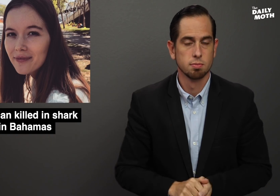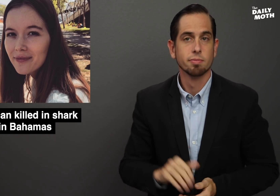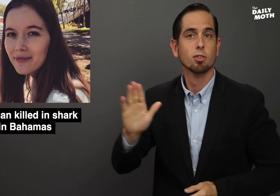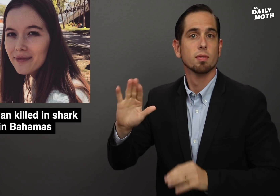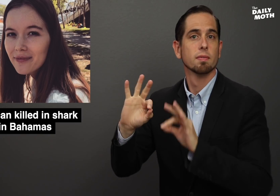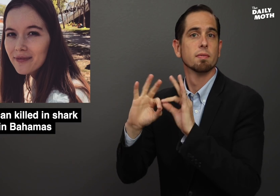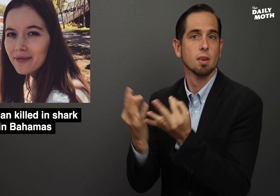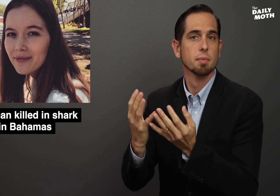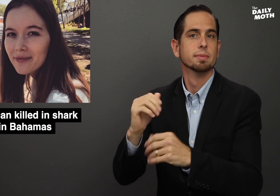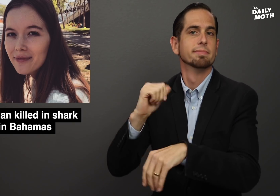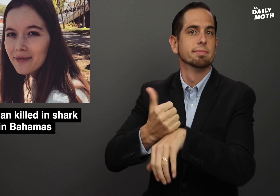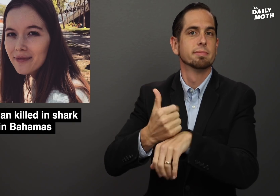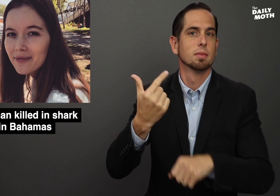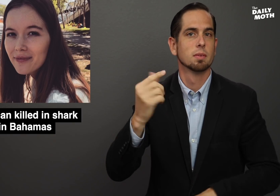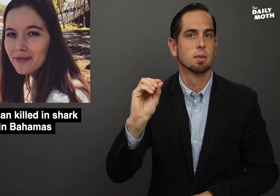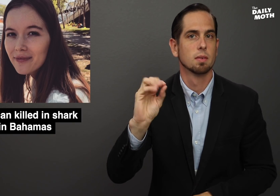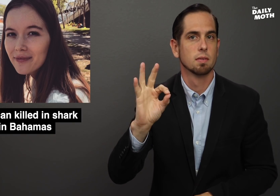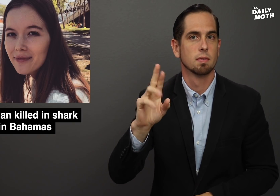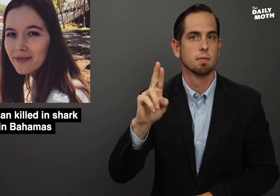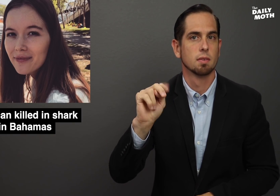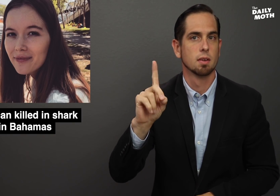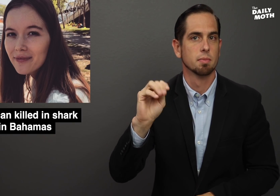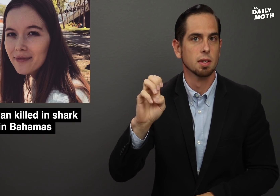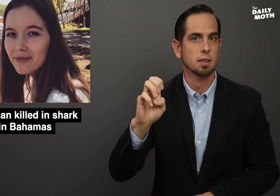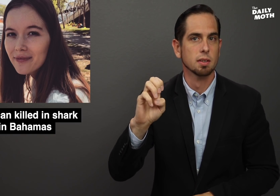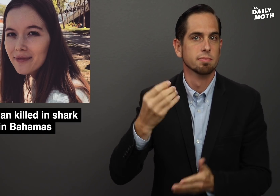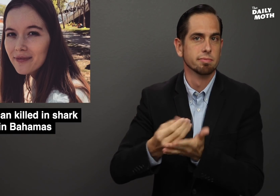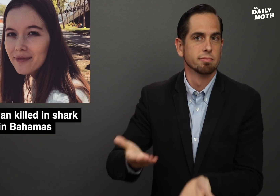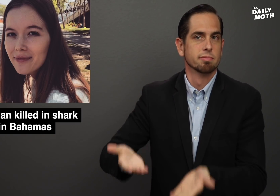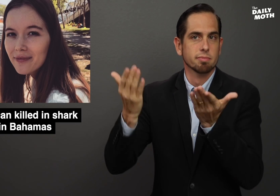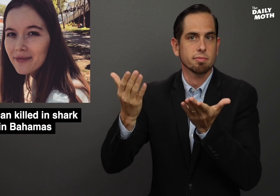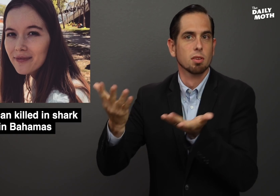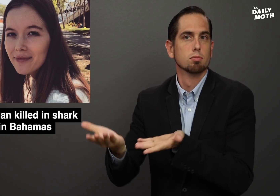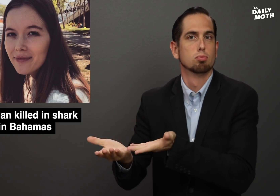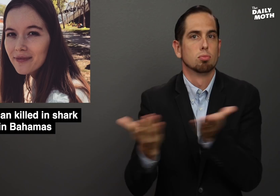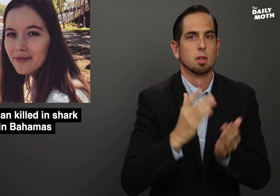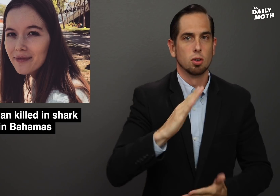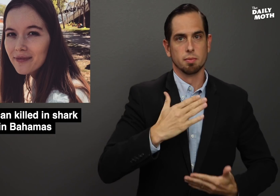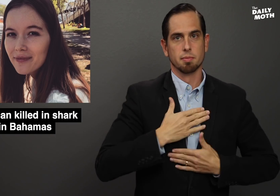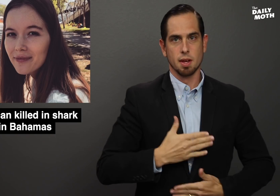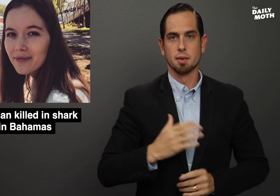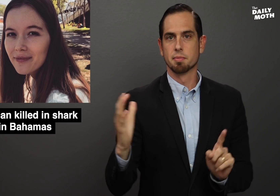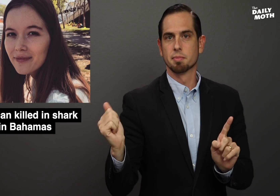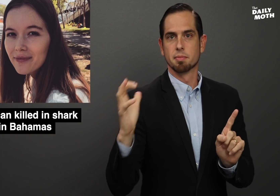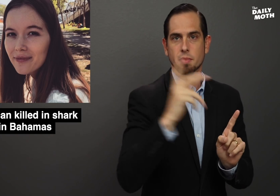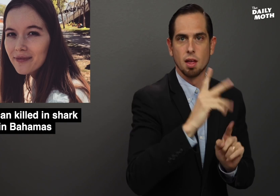Her family set up a GoFundMe to bring her body back to